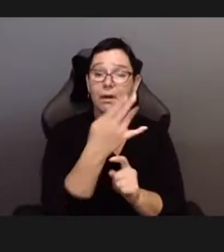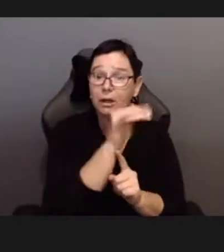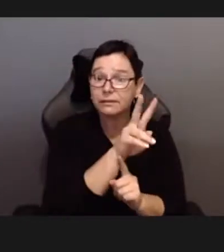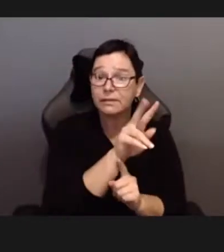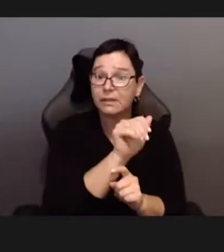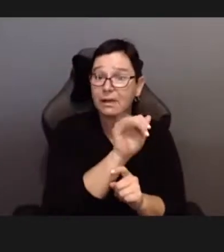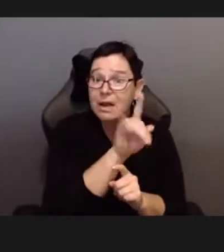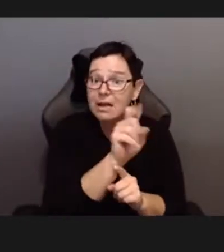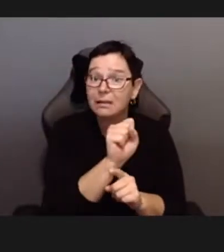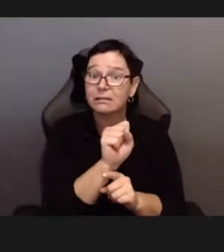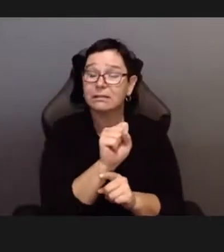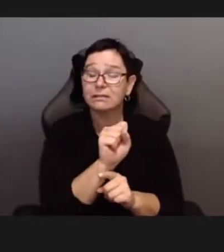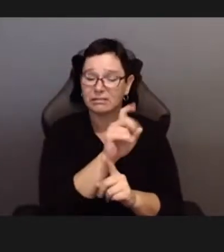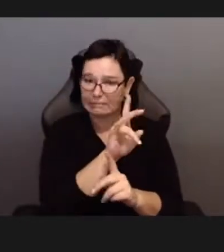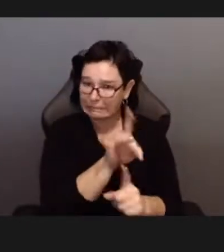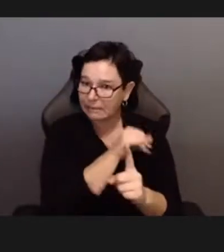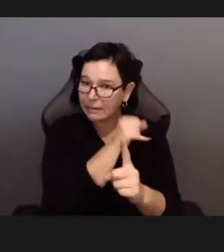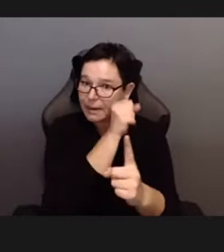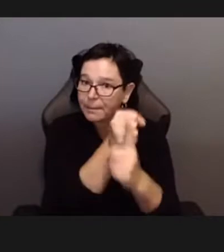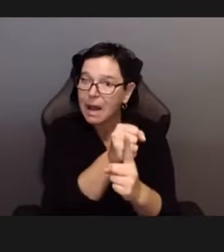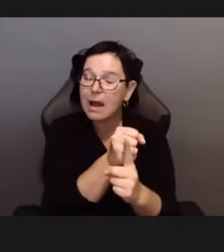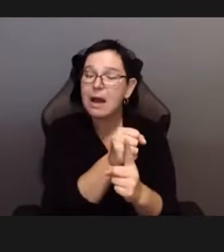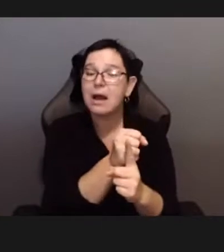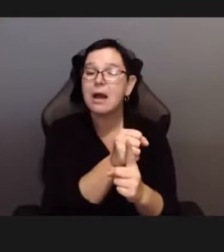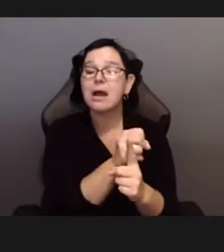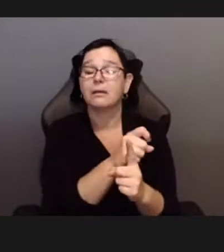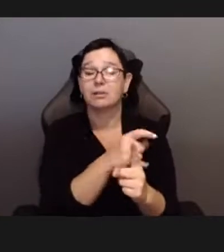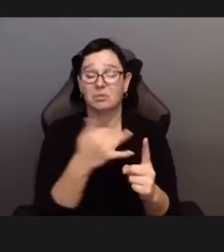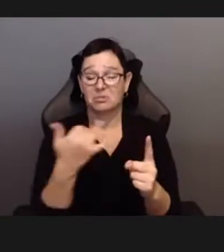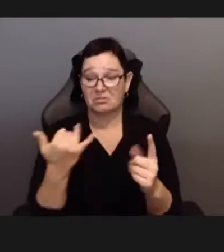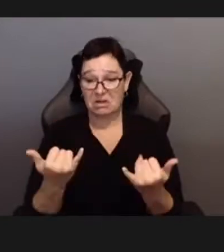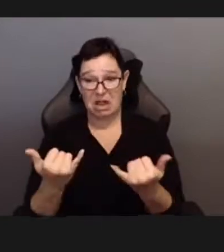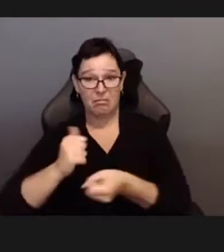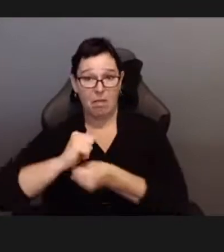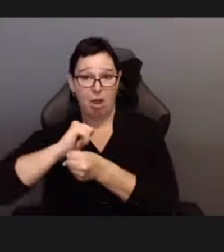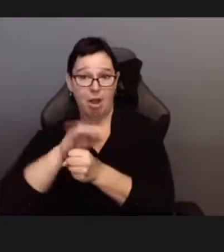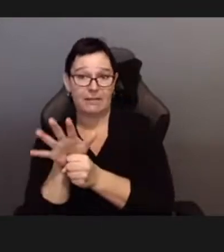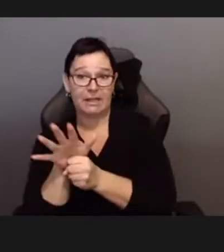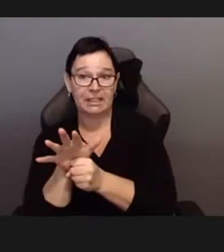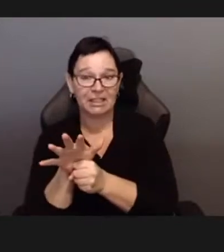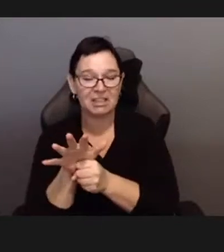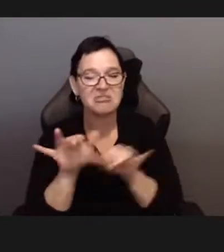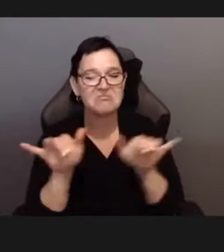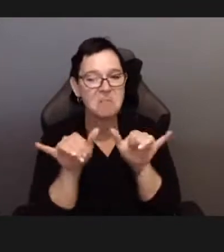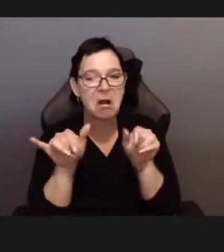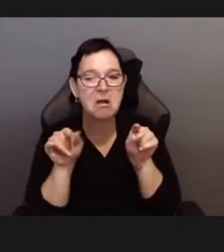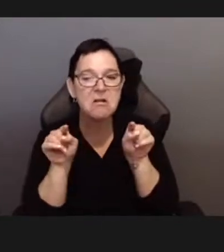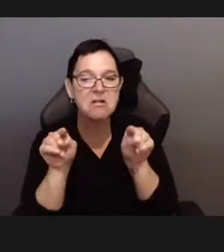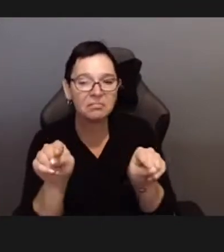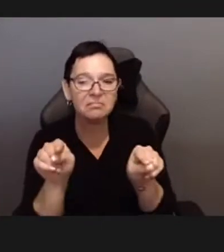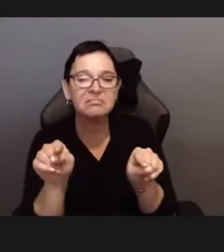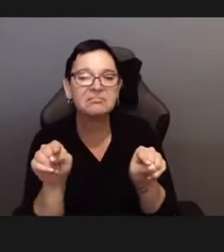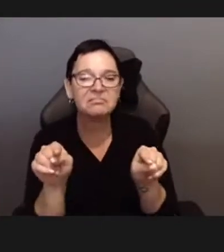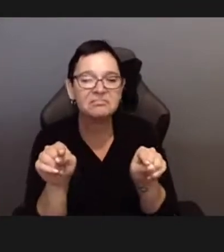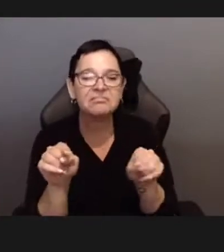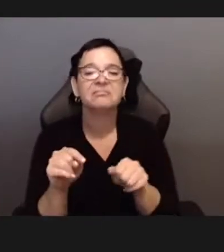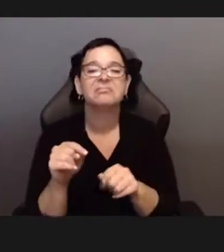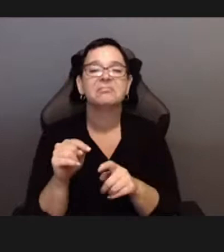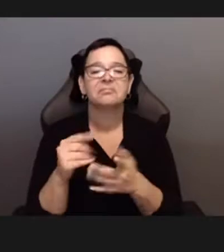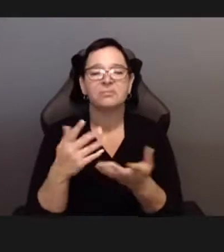I believe this was the case with HIV/Aids, and I sense that Covid-19